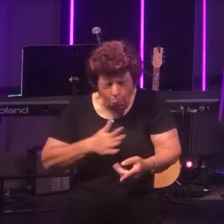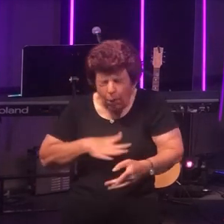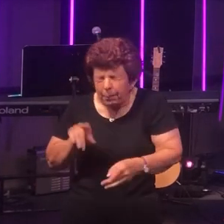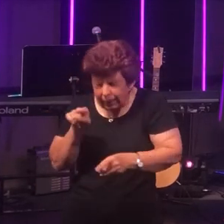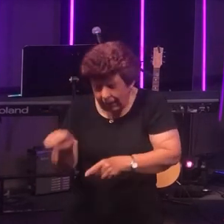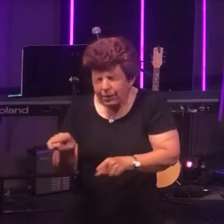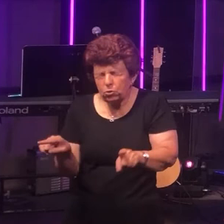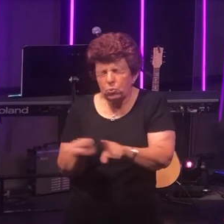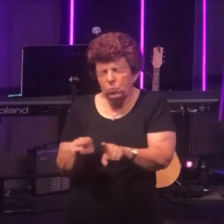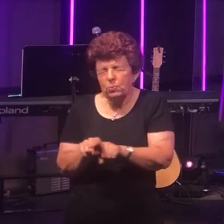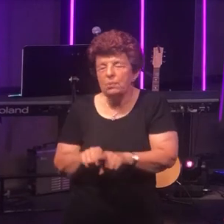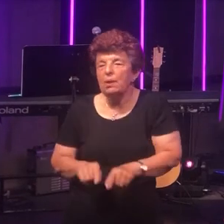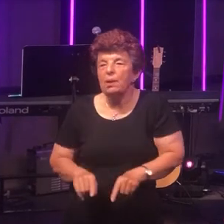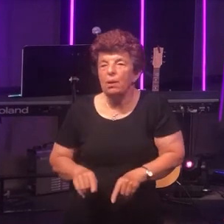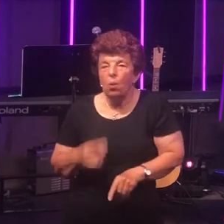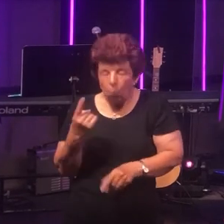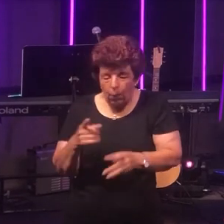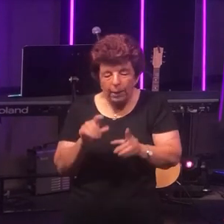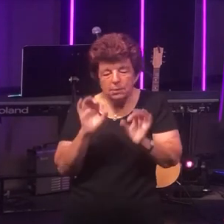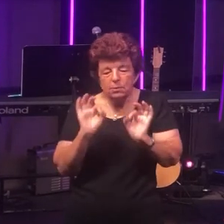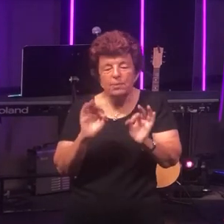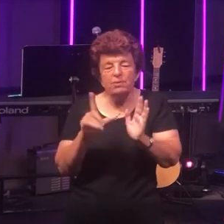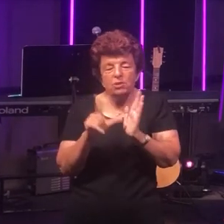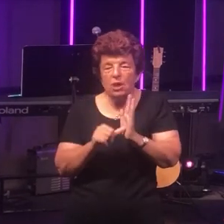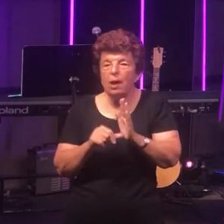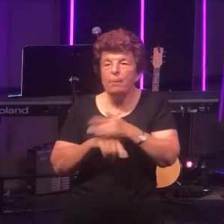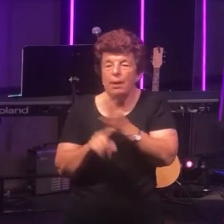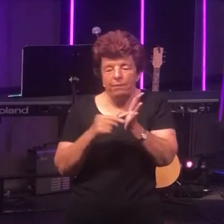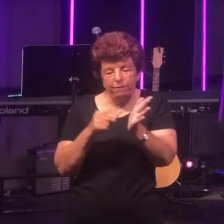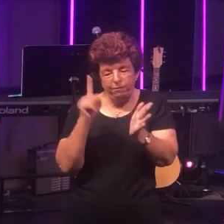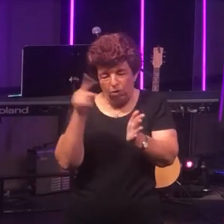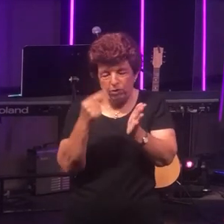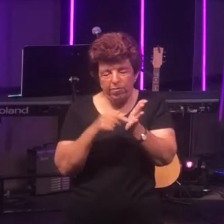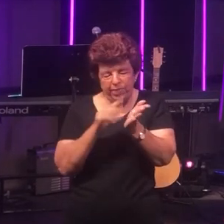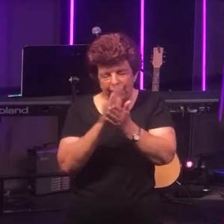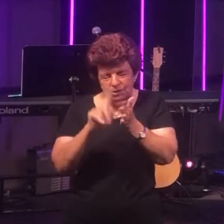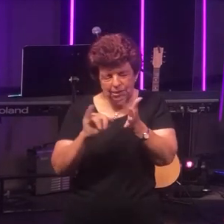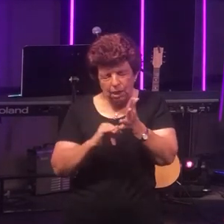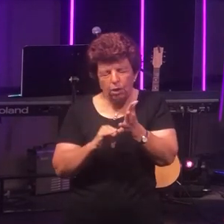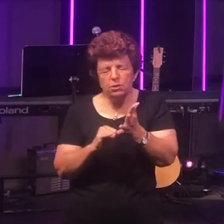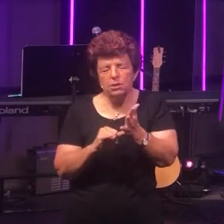One of the such occasion is in 1st Thessalonians chapter 2 verse 17 where